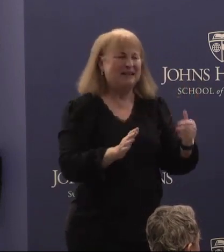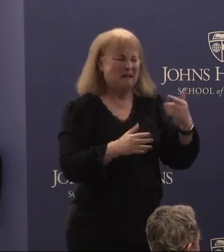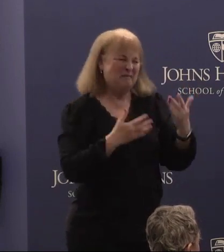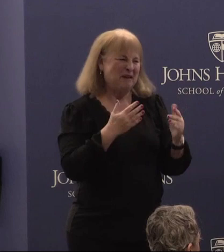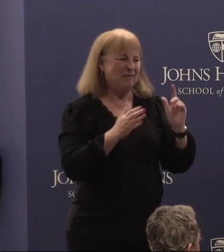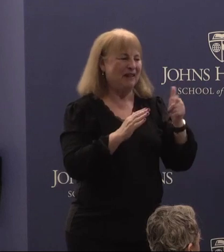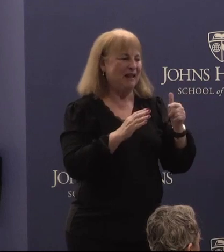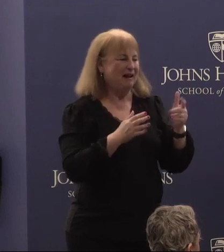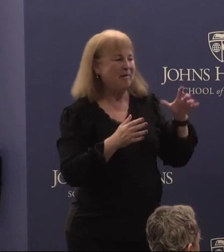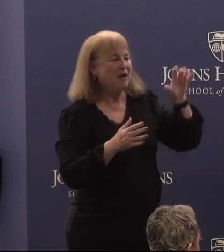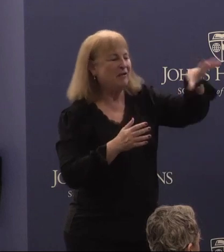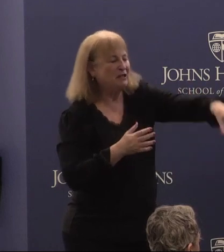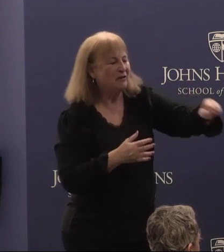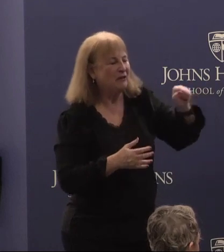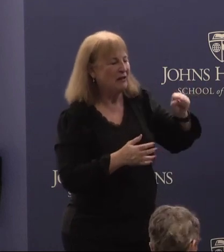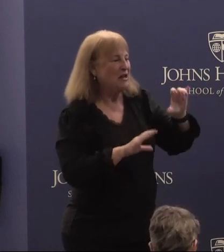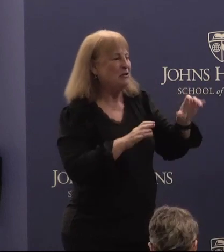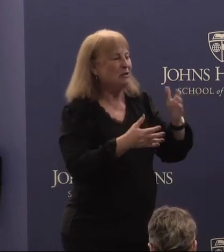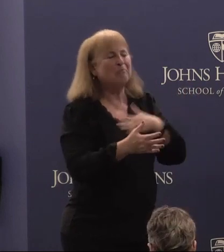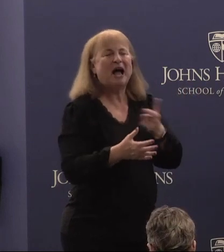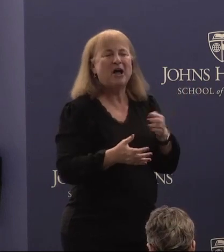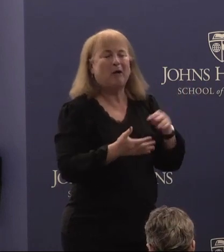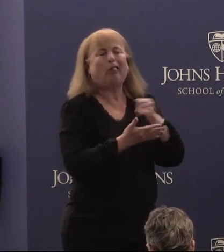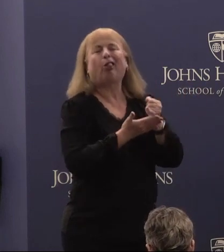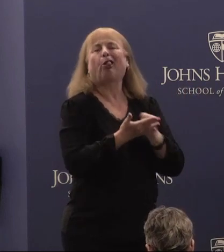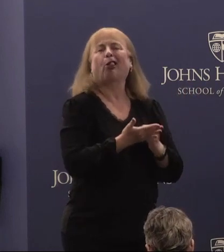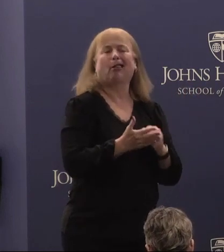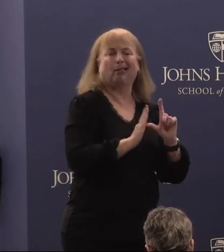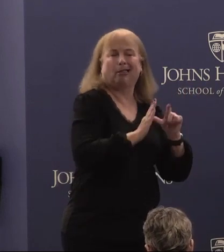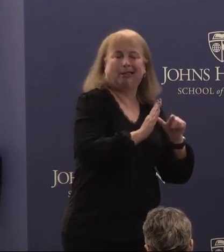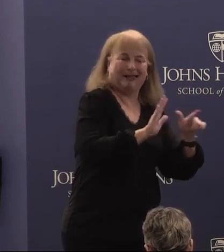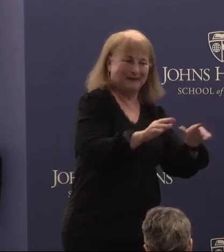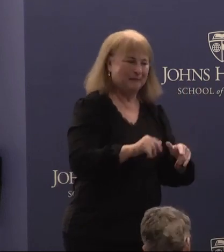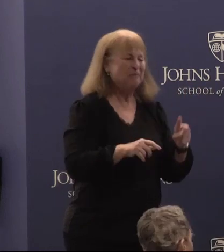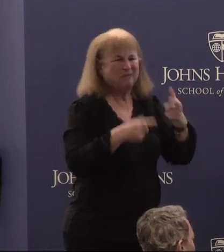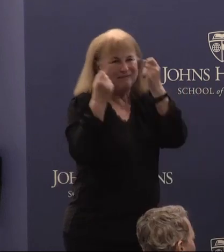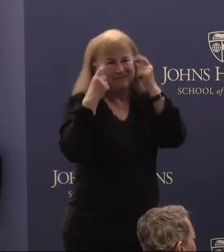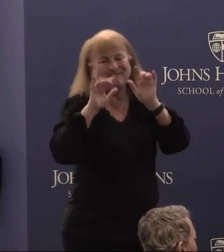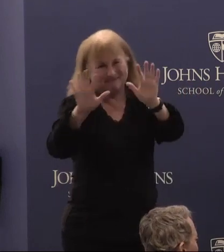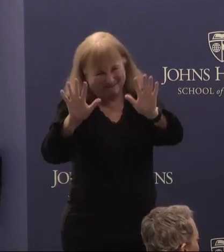and grab some of them and do some of my own doodling. So, um, you'll understand if, uh,